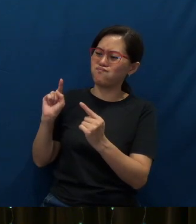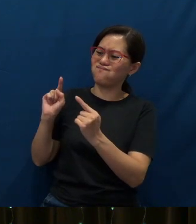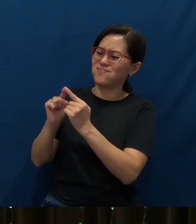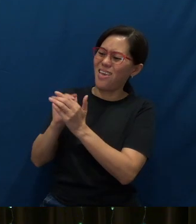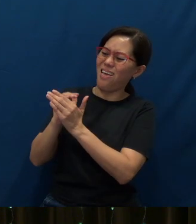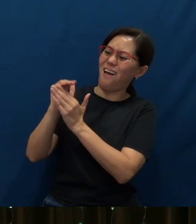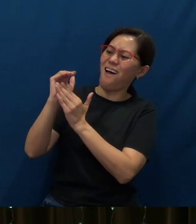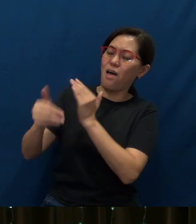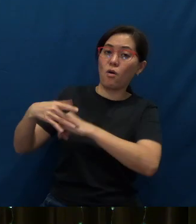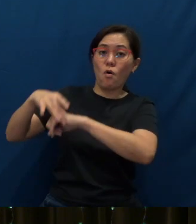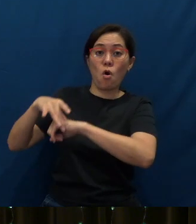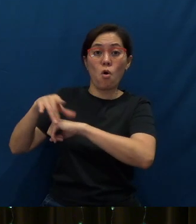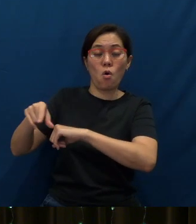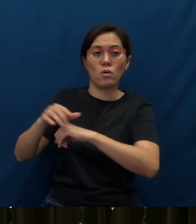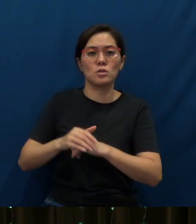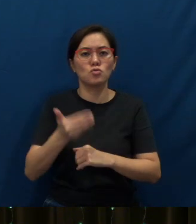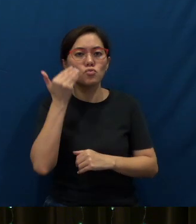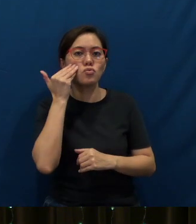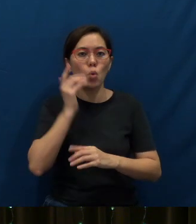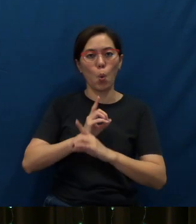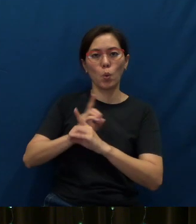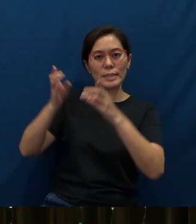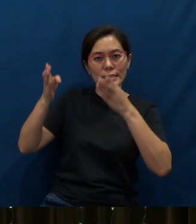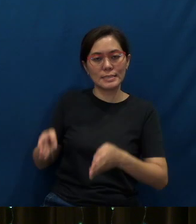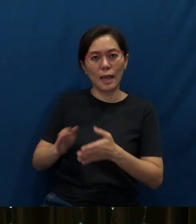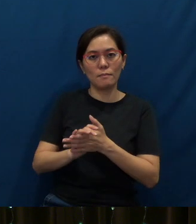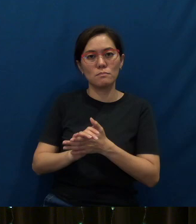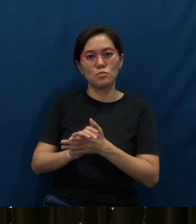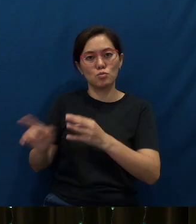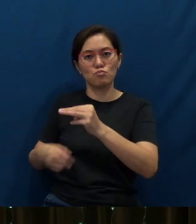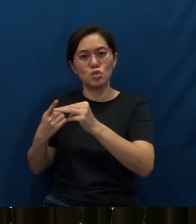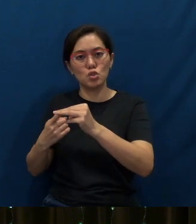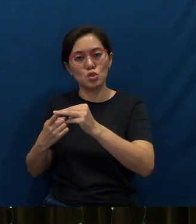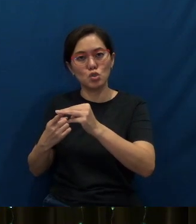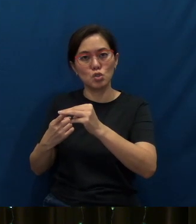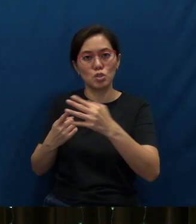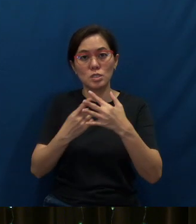You know, the disciples’ mission was to begin in Jerusalem,